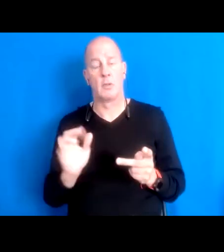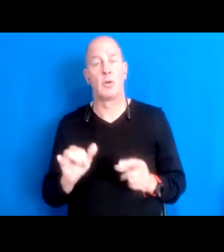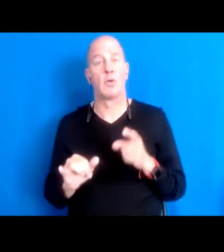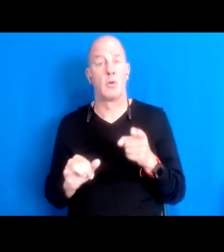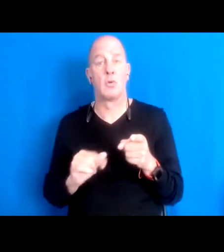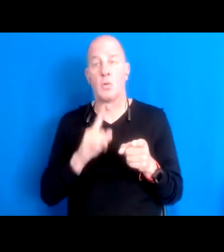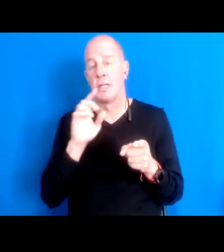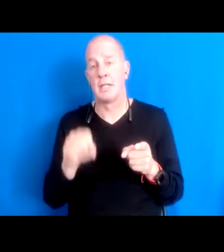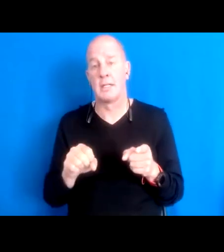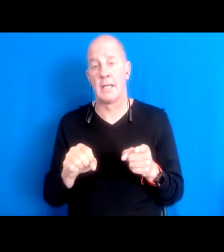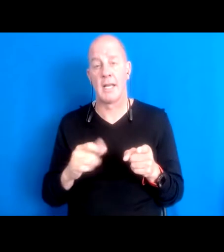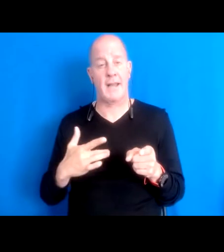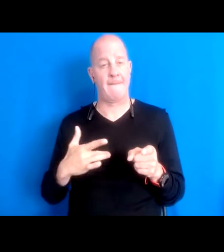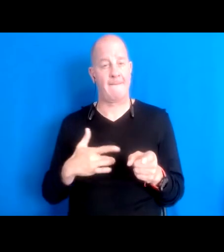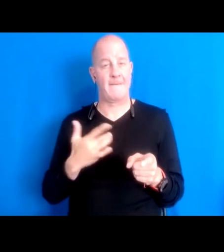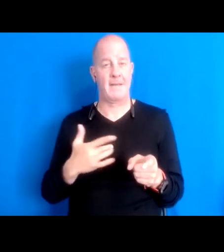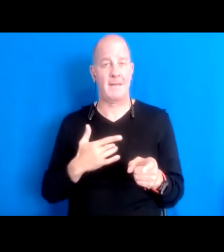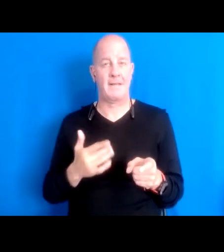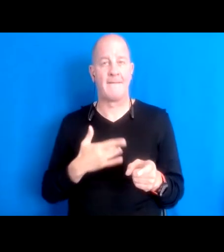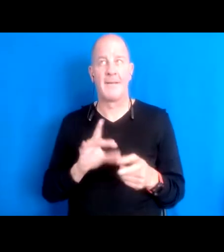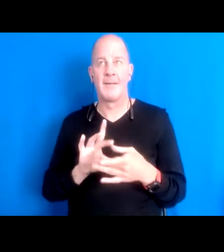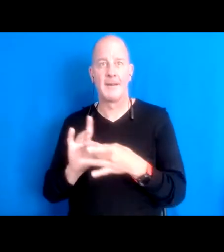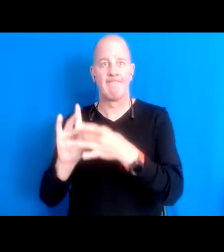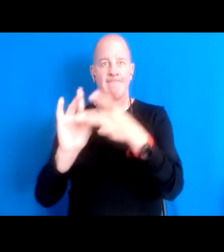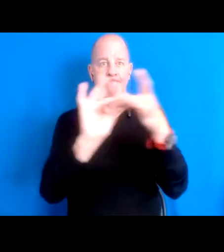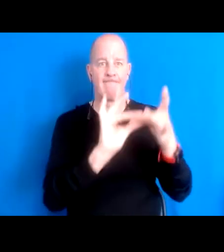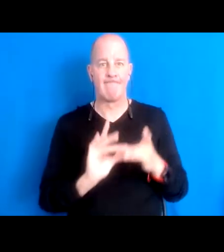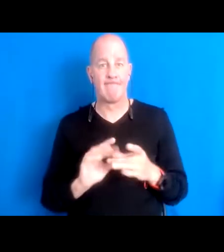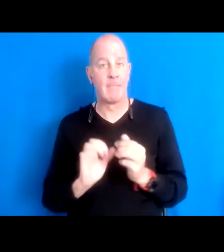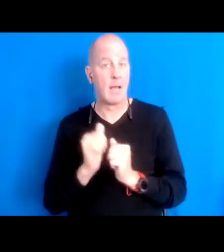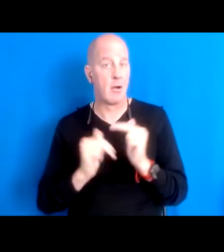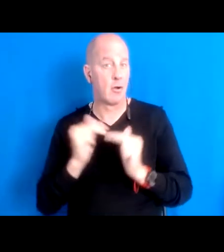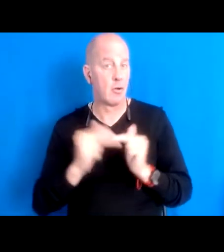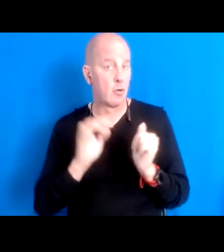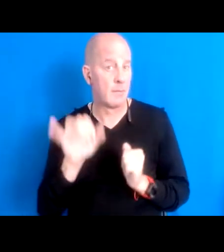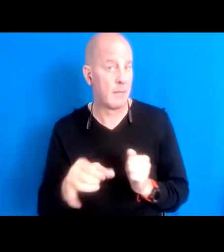heal and and how do you build a space and, and it's with it.